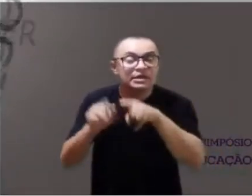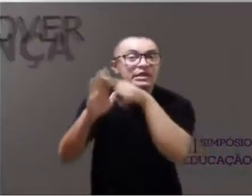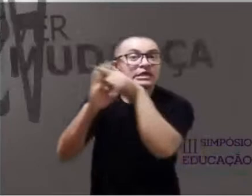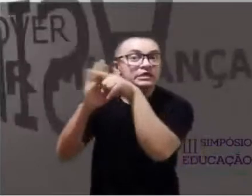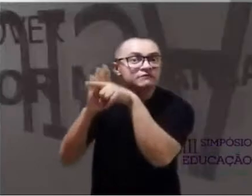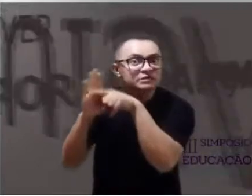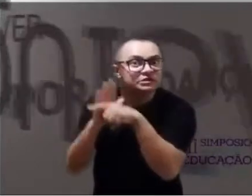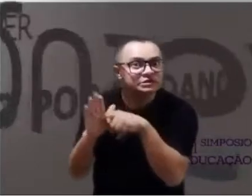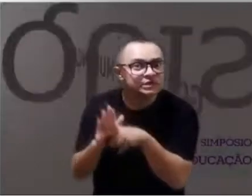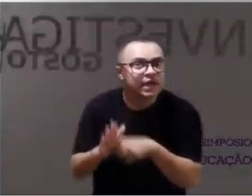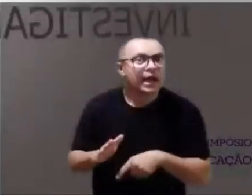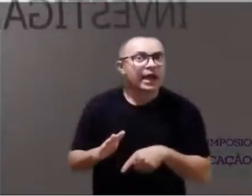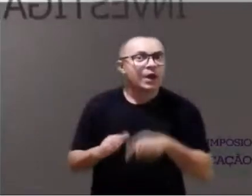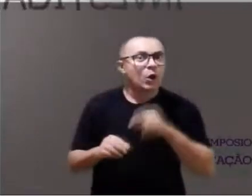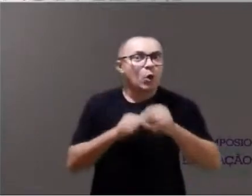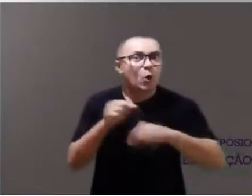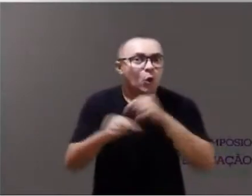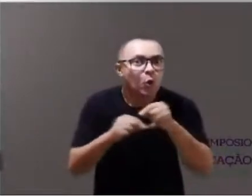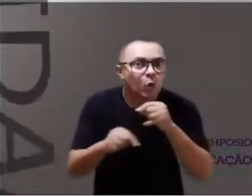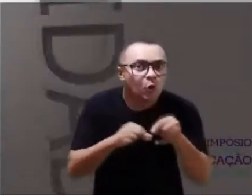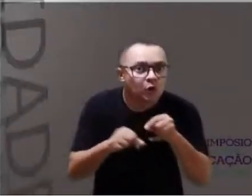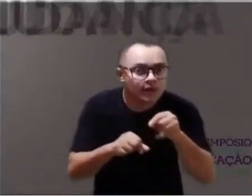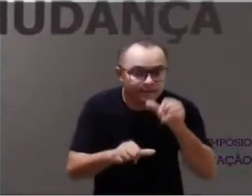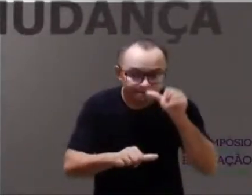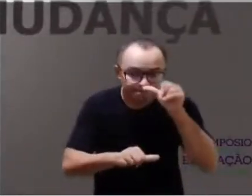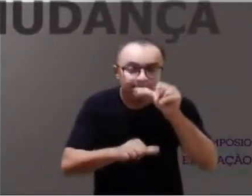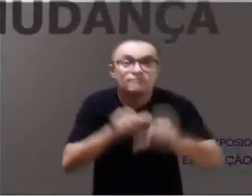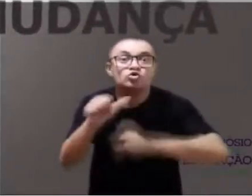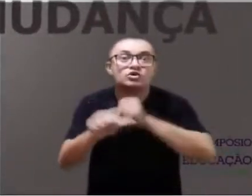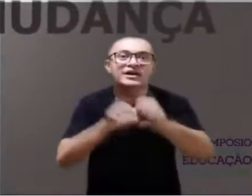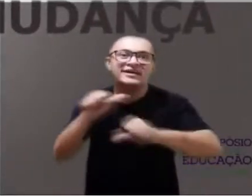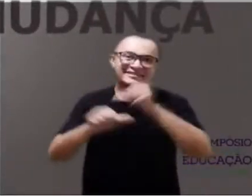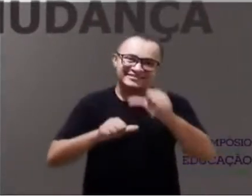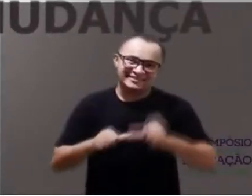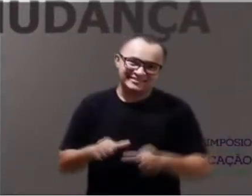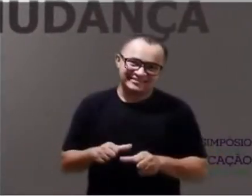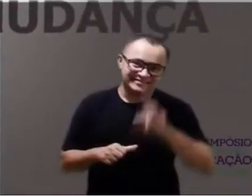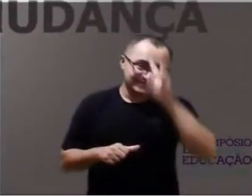and to investigate, as well as promote, the taste for change.